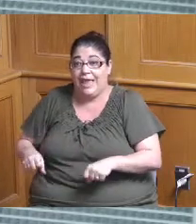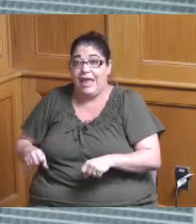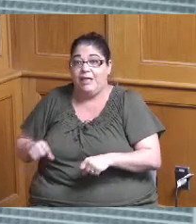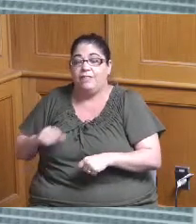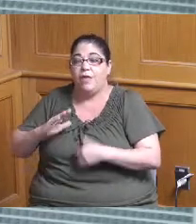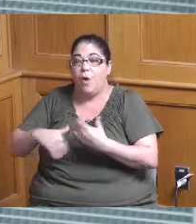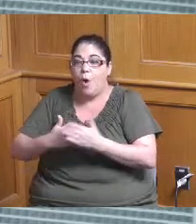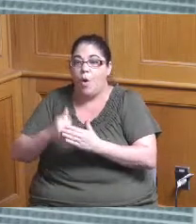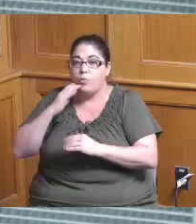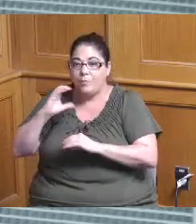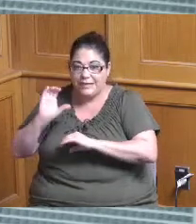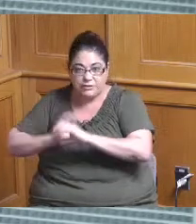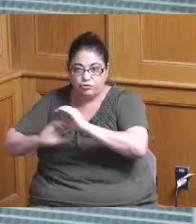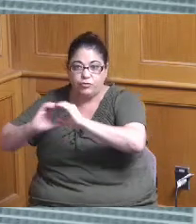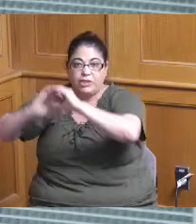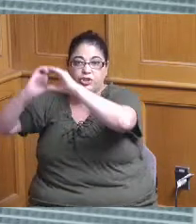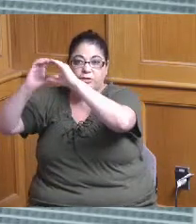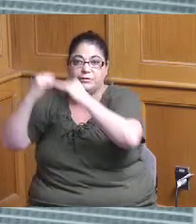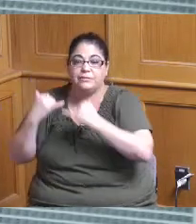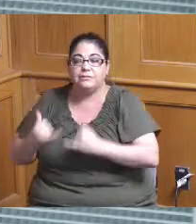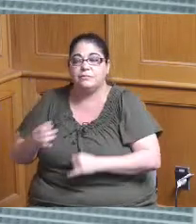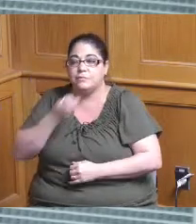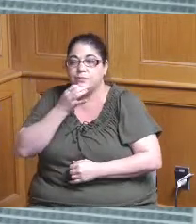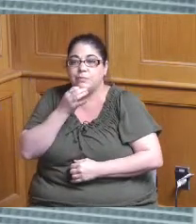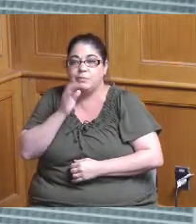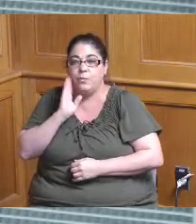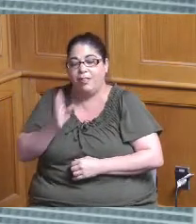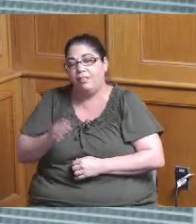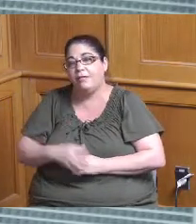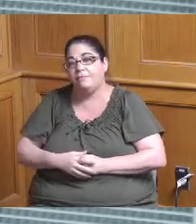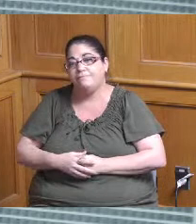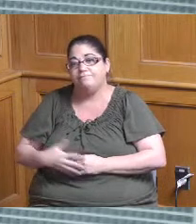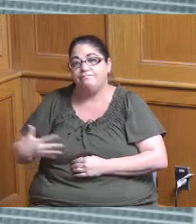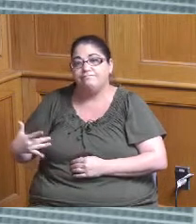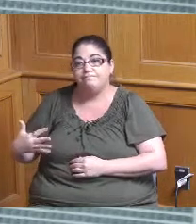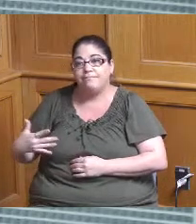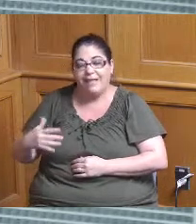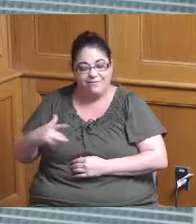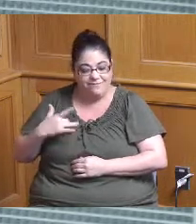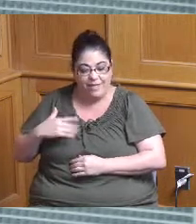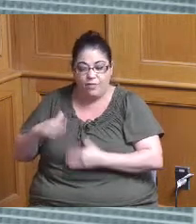phase and you know so there's you know I think they're all on track now and I don't believe